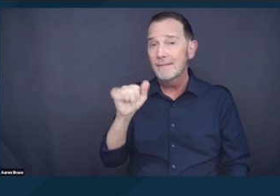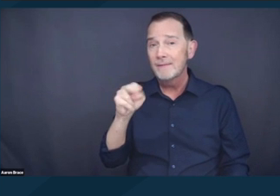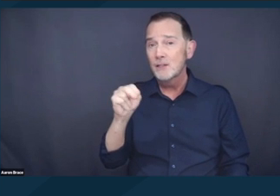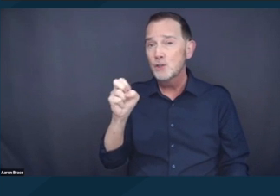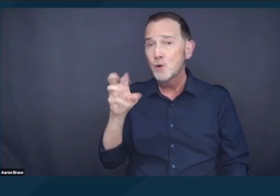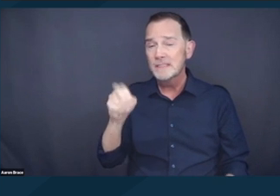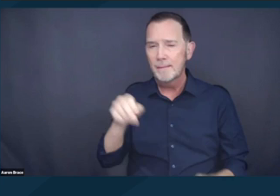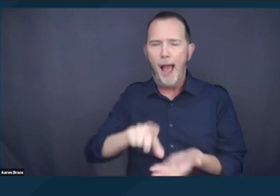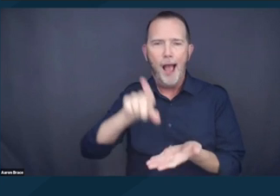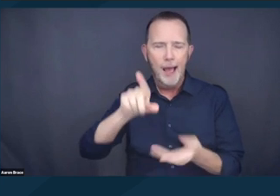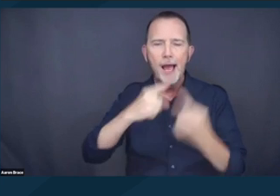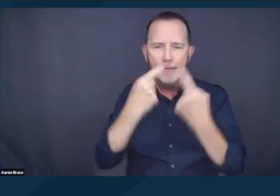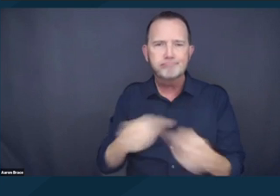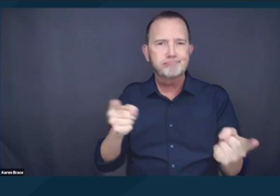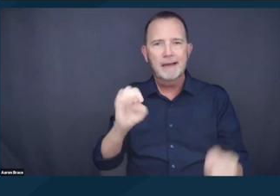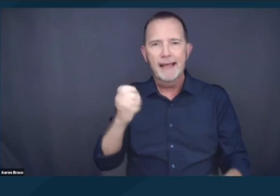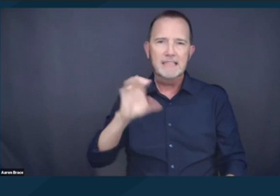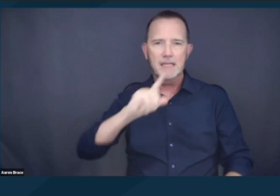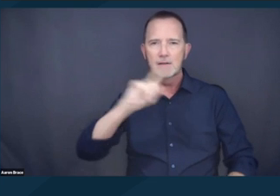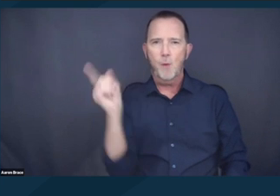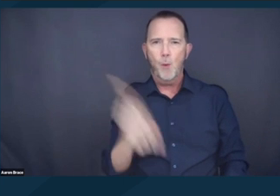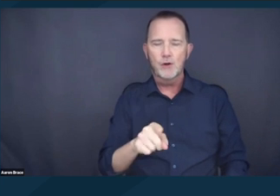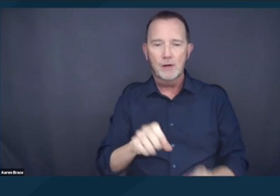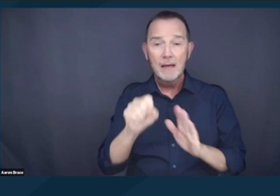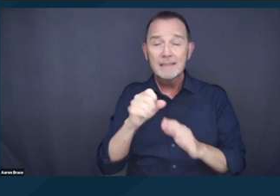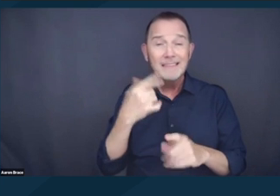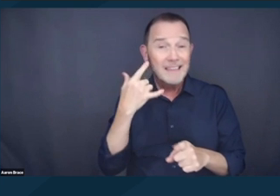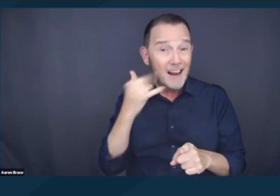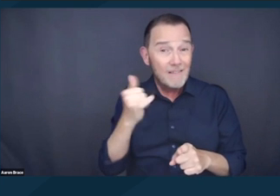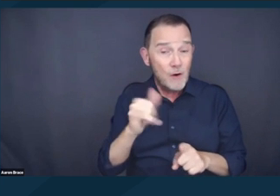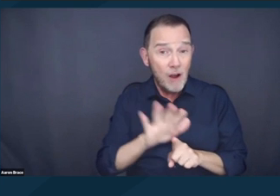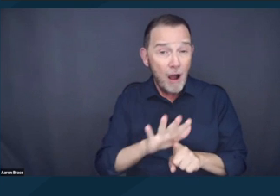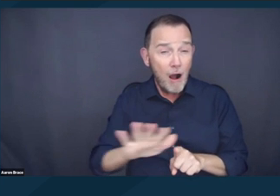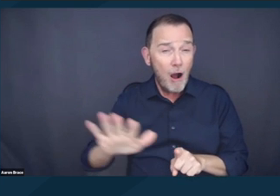directing the clearing of encampments throughout the state and threatening the withholding of state money